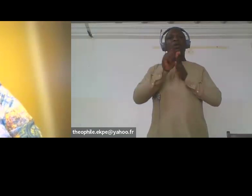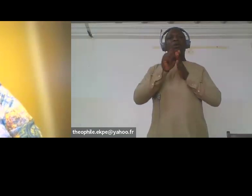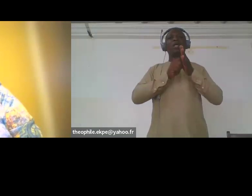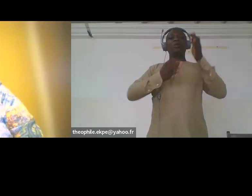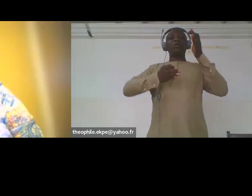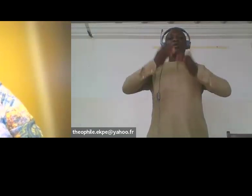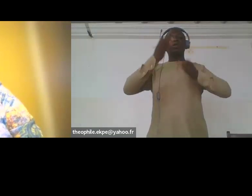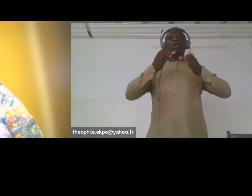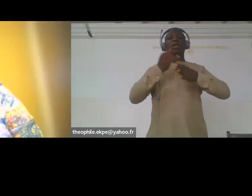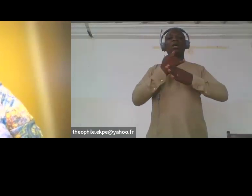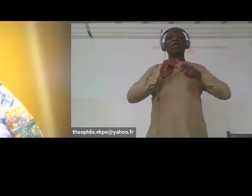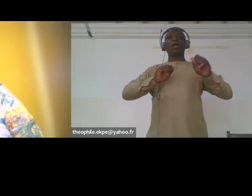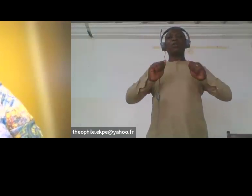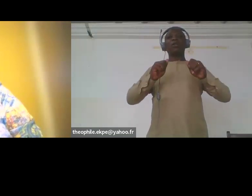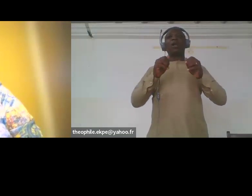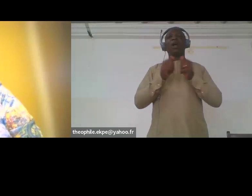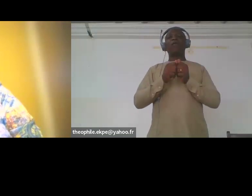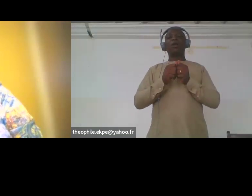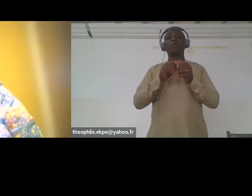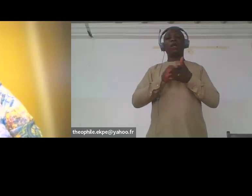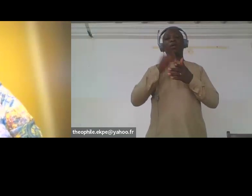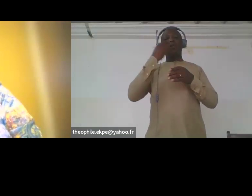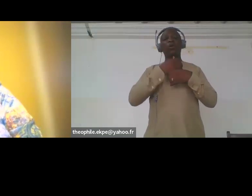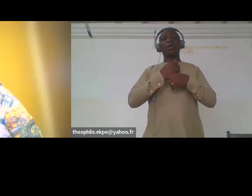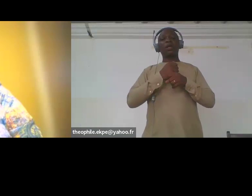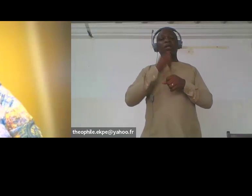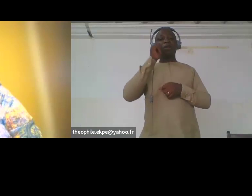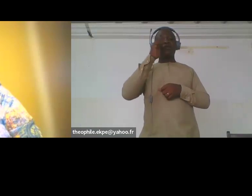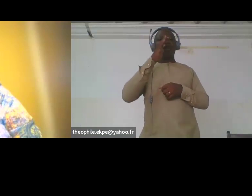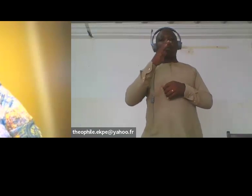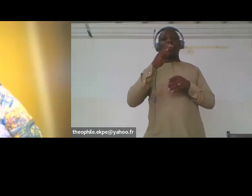Looking at refugee women or women with different nationalities,